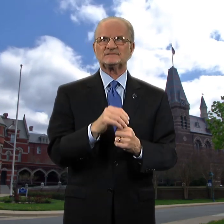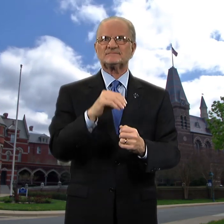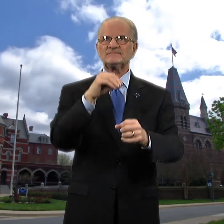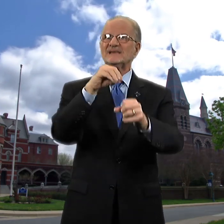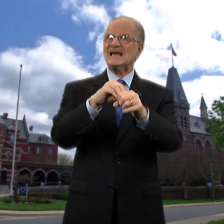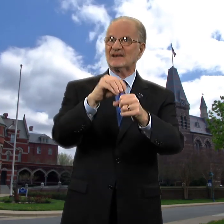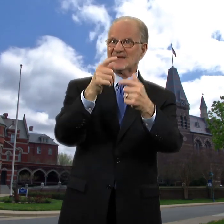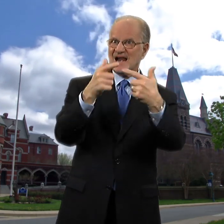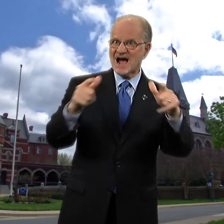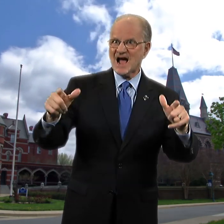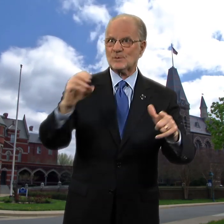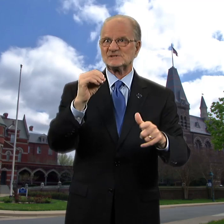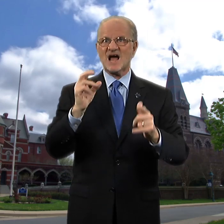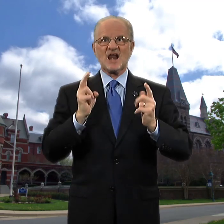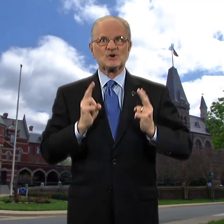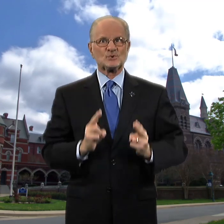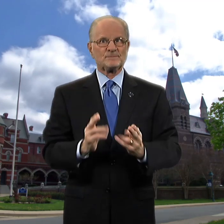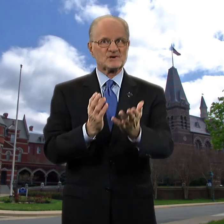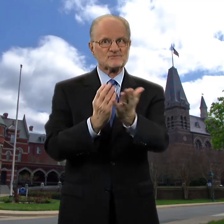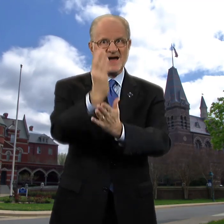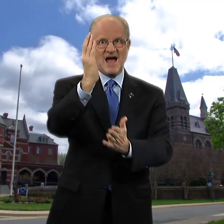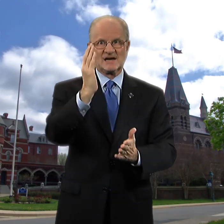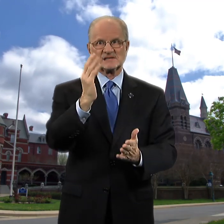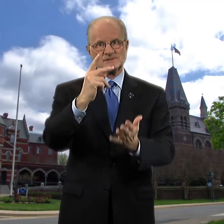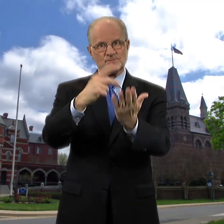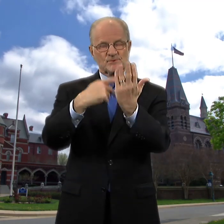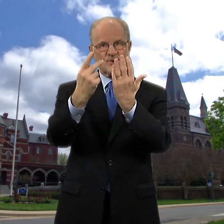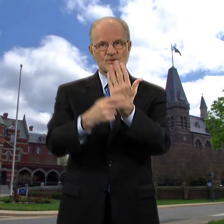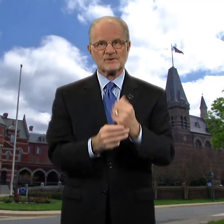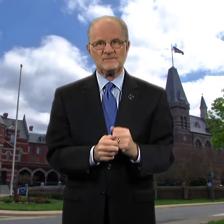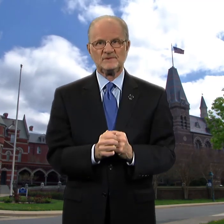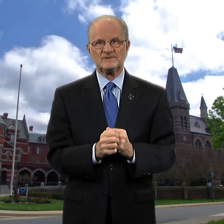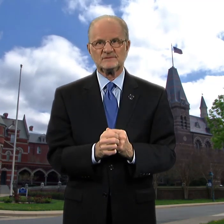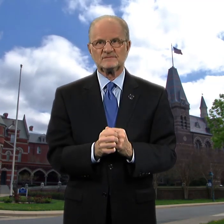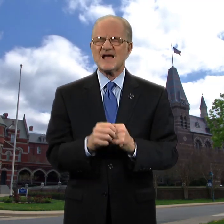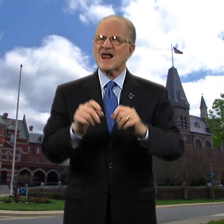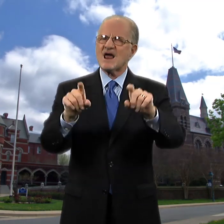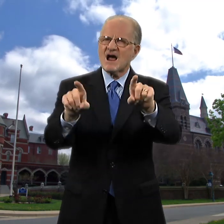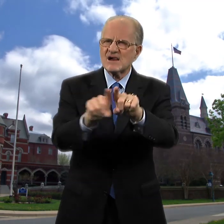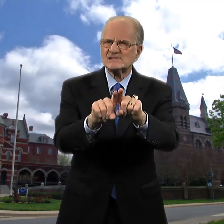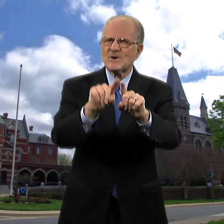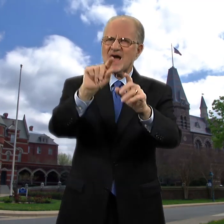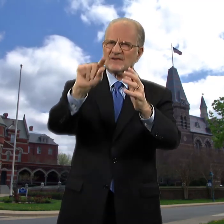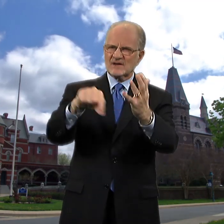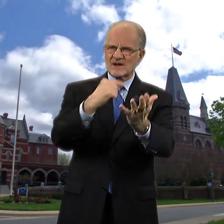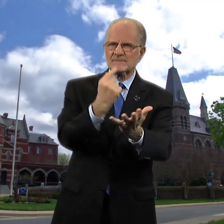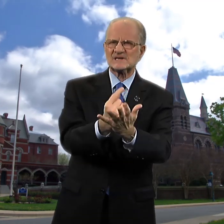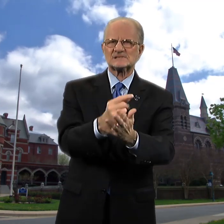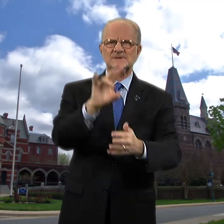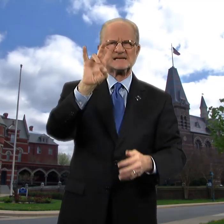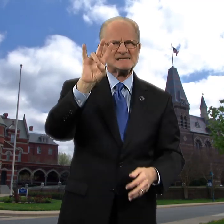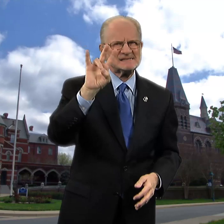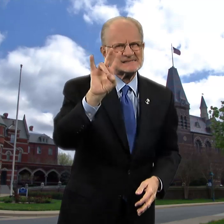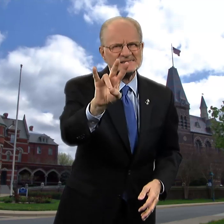in the Language and Human Rights program. Also at commencement, seven faculty members